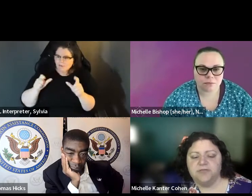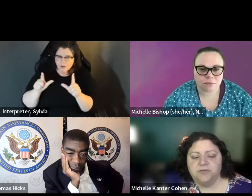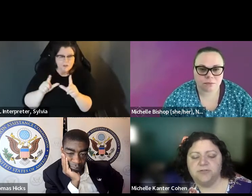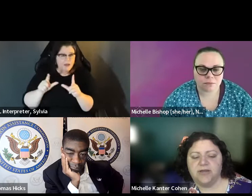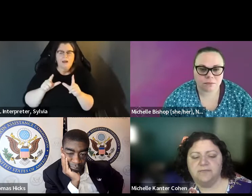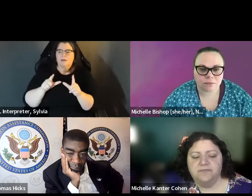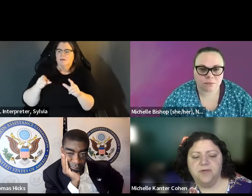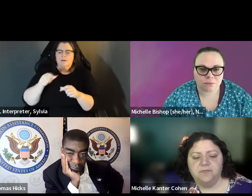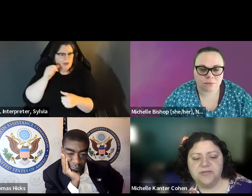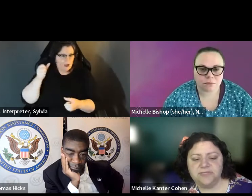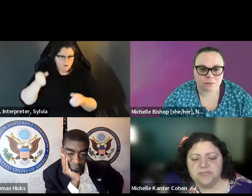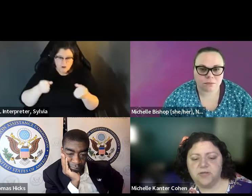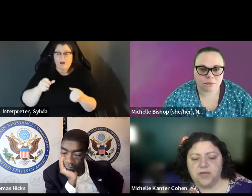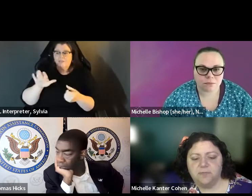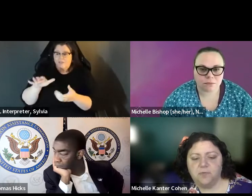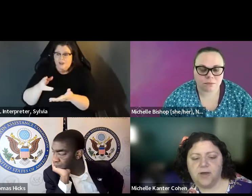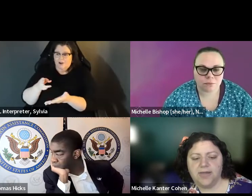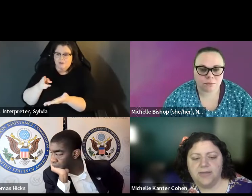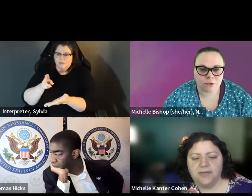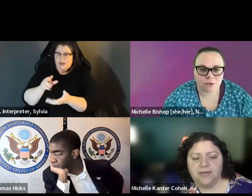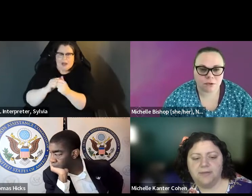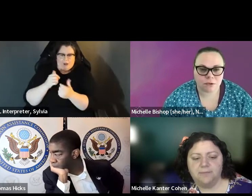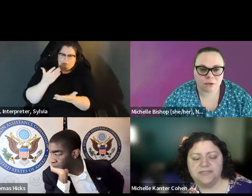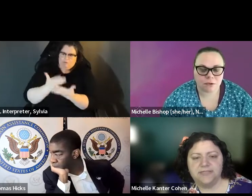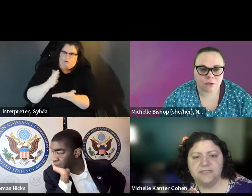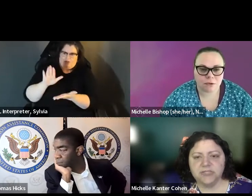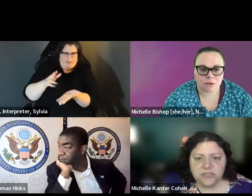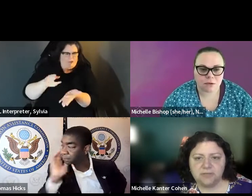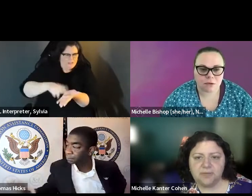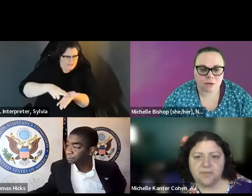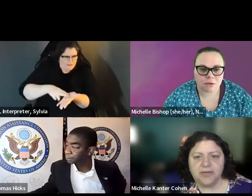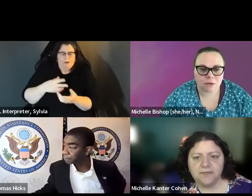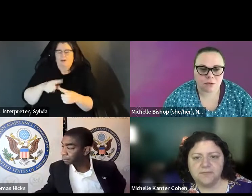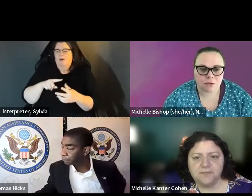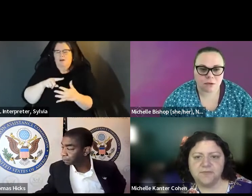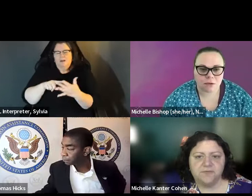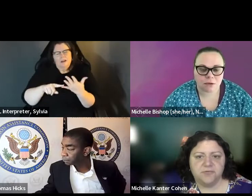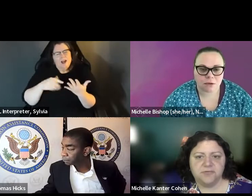particularly for people who may not have got an state ID for a while or don't need a driver's licence because they